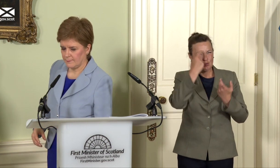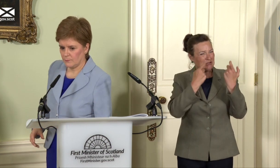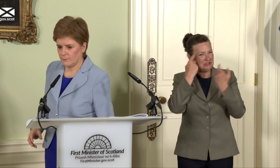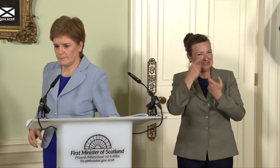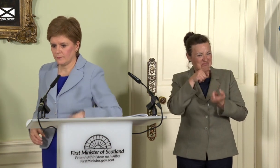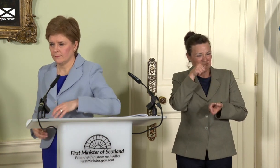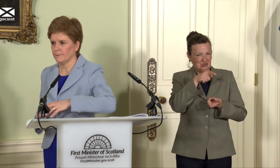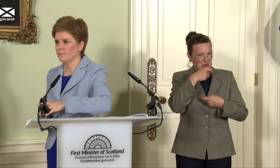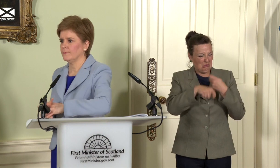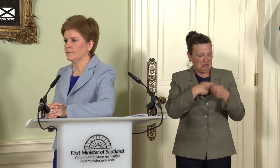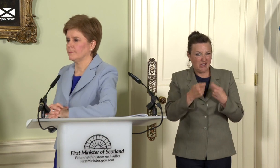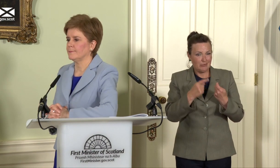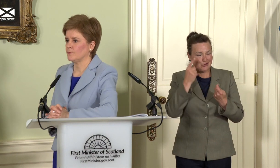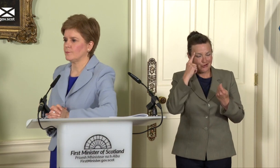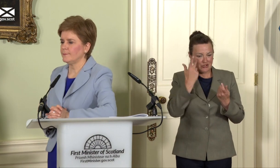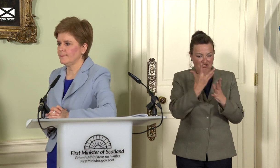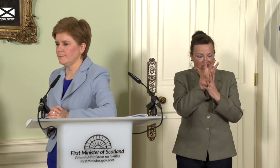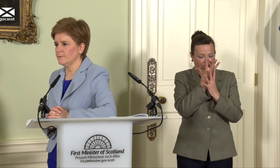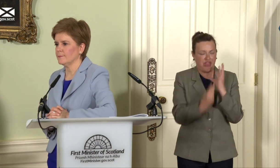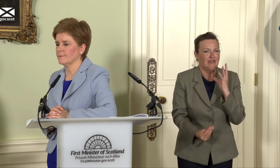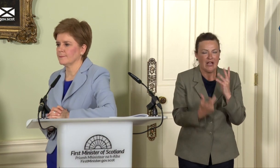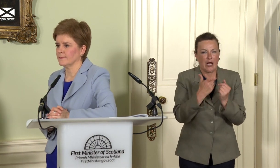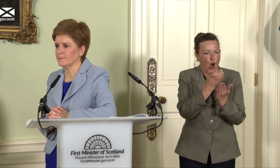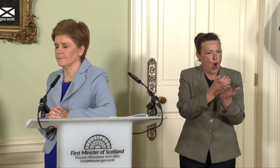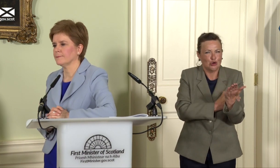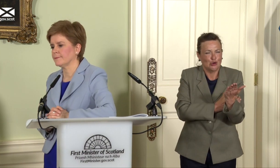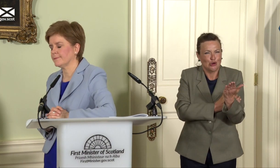sort of, rabbit hole here, a cul-de-sac, because it’s very difficult to see,